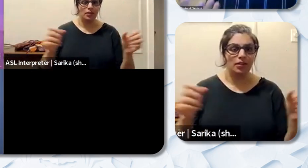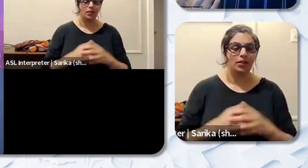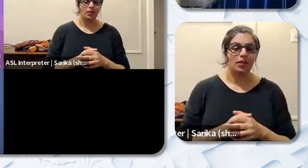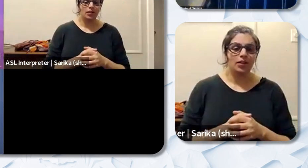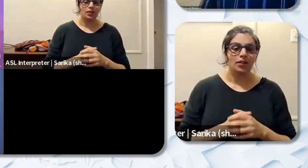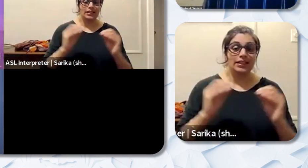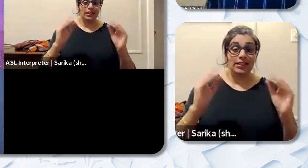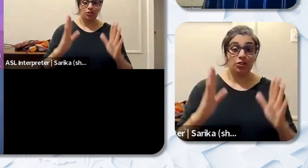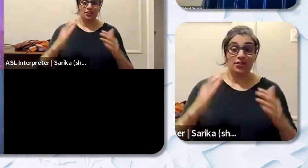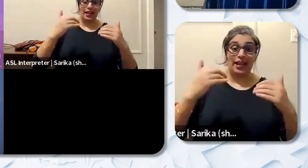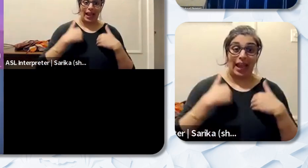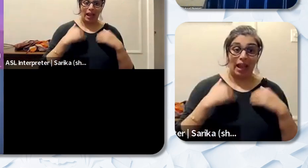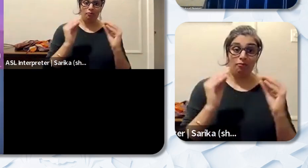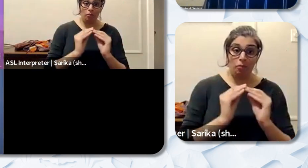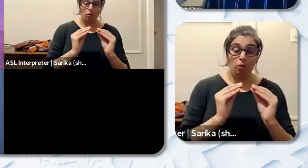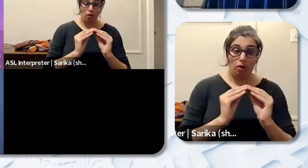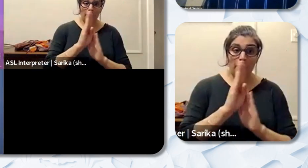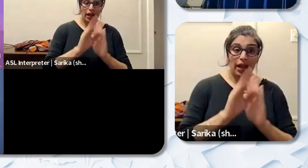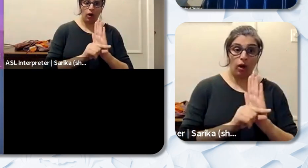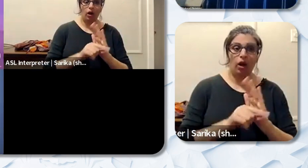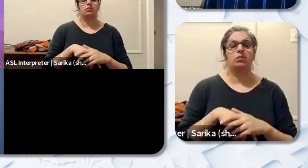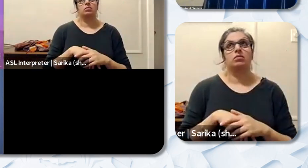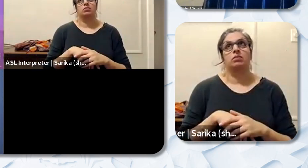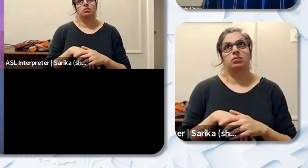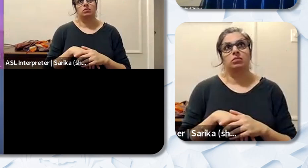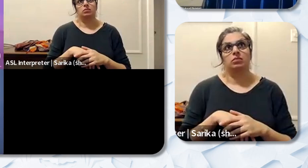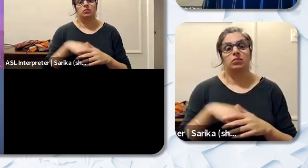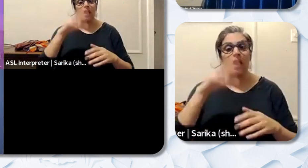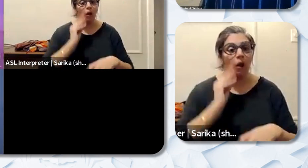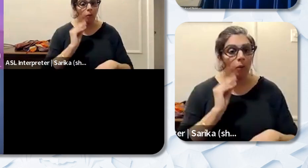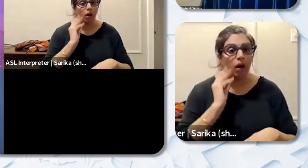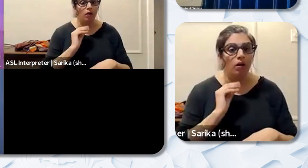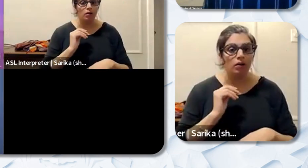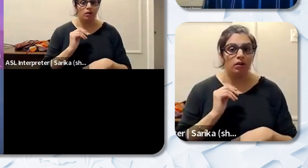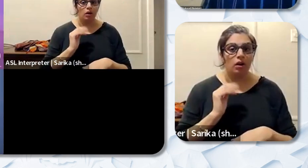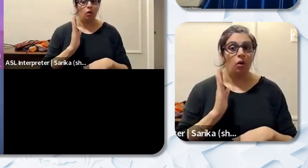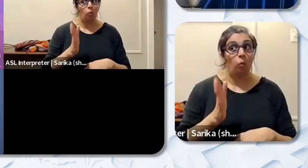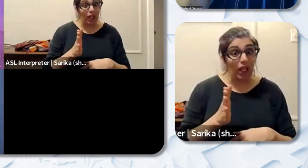who have more background and more experience are getting some of those students rather than piling